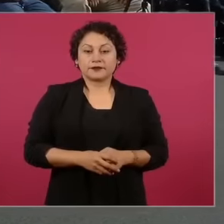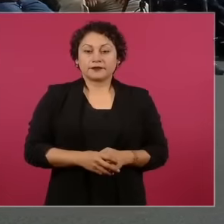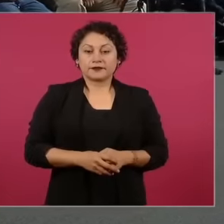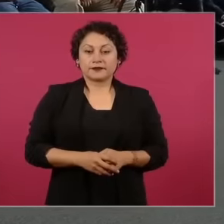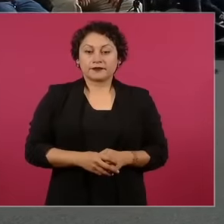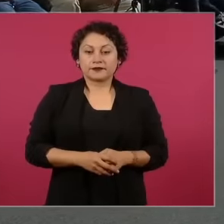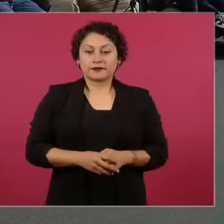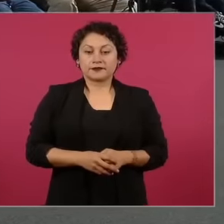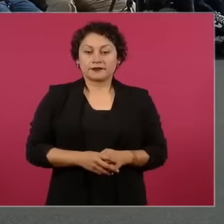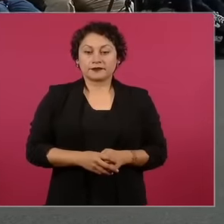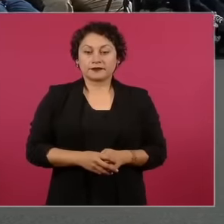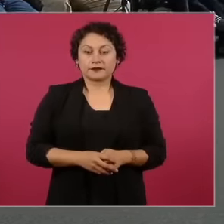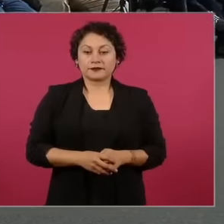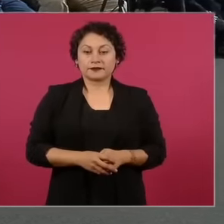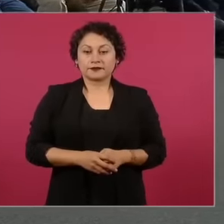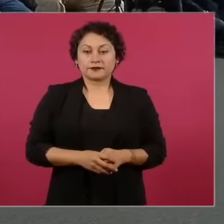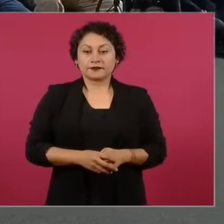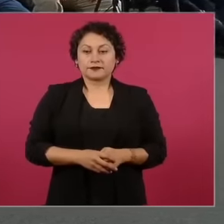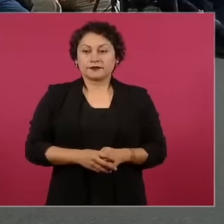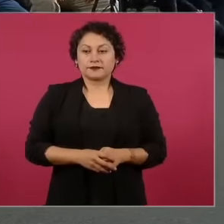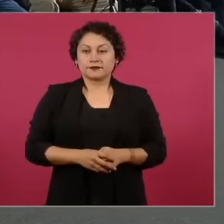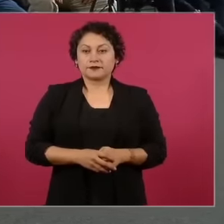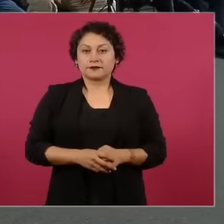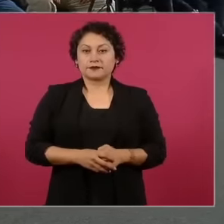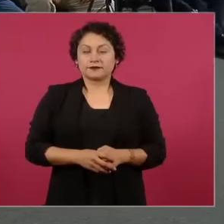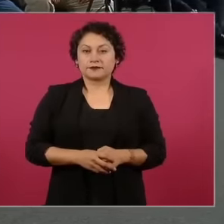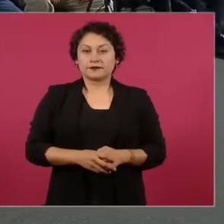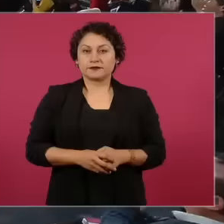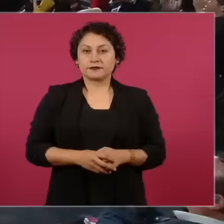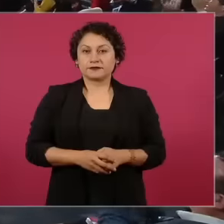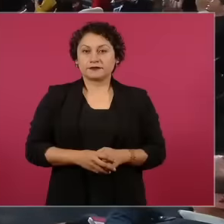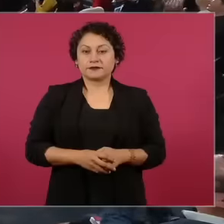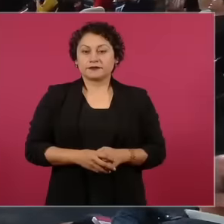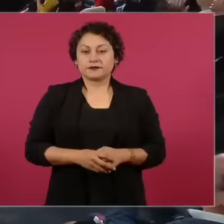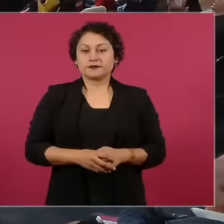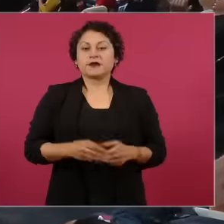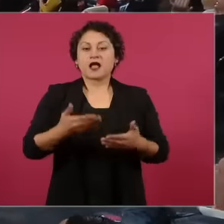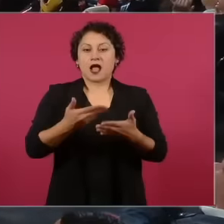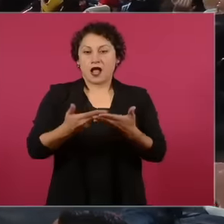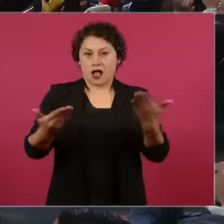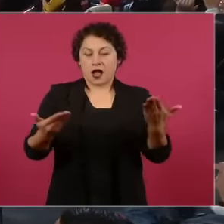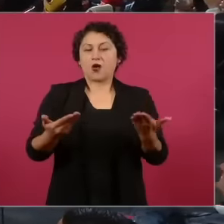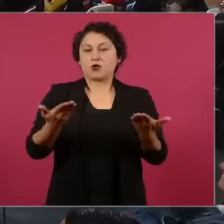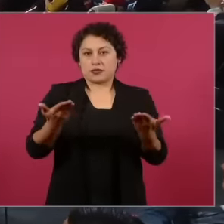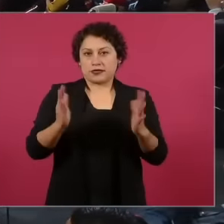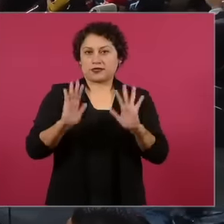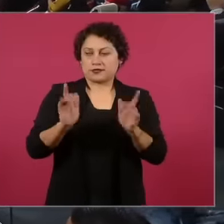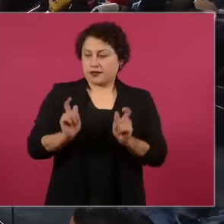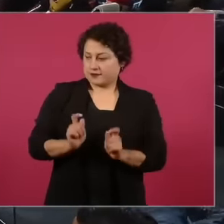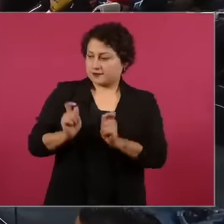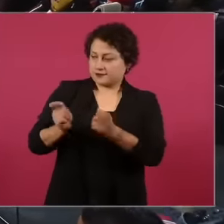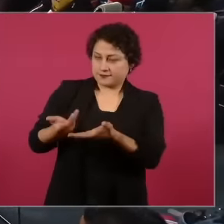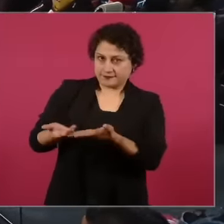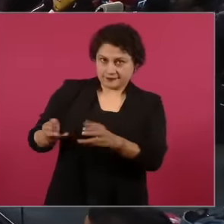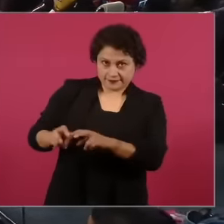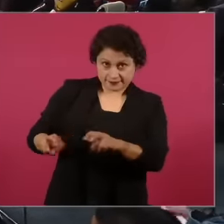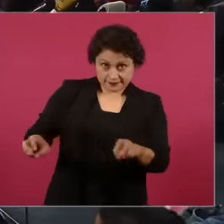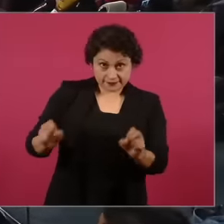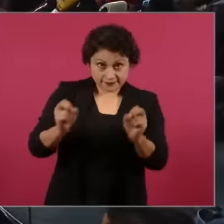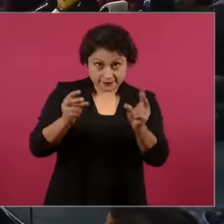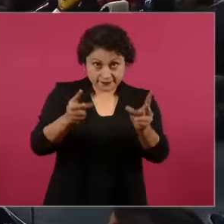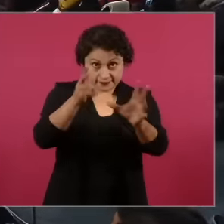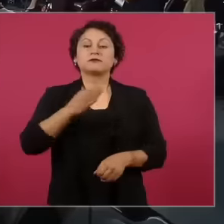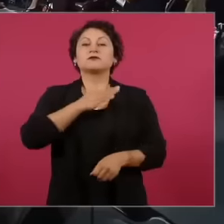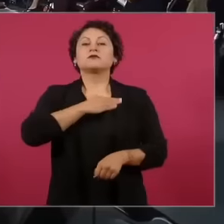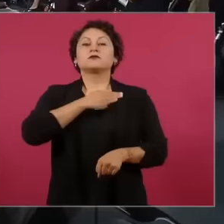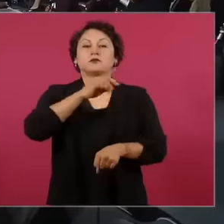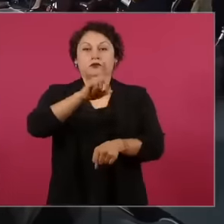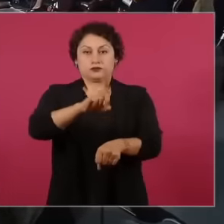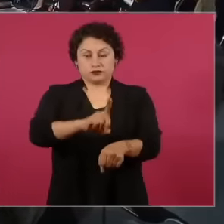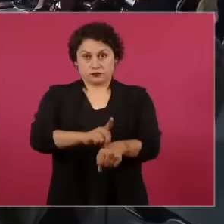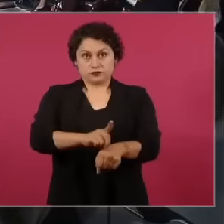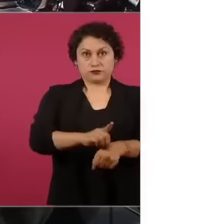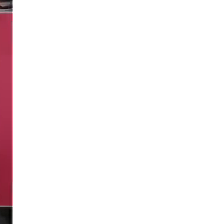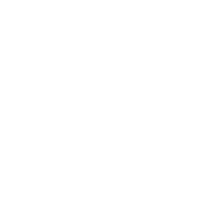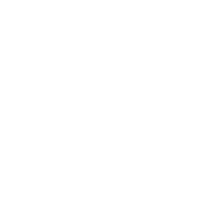listen to the speakers. Do you think we're going ahead with this event, we're